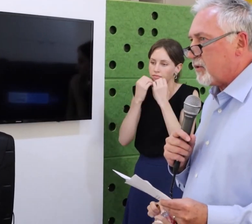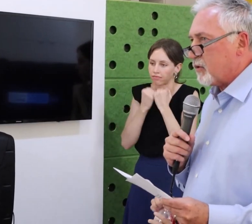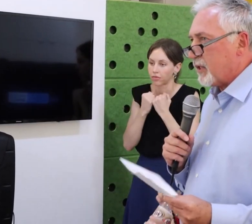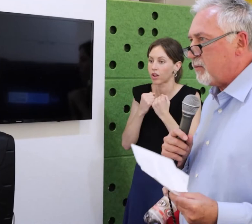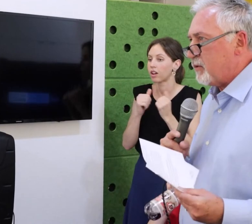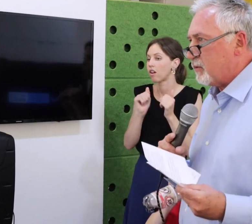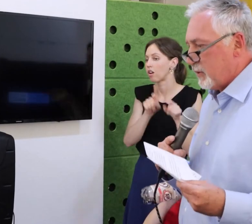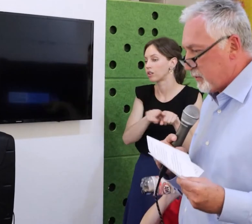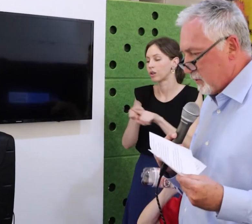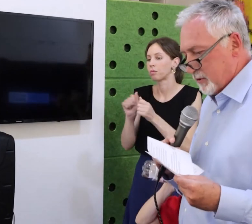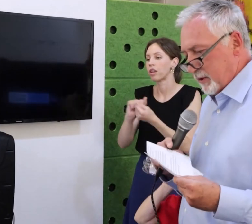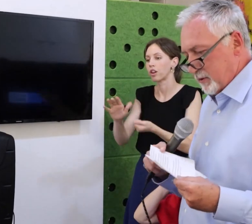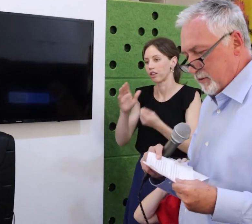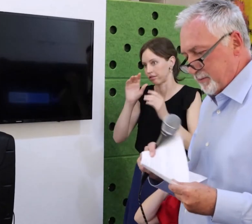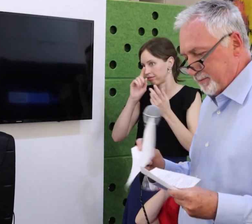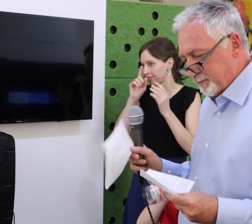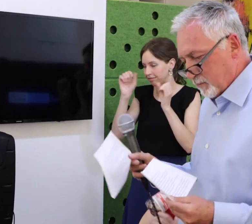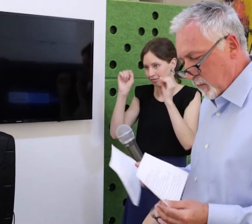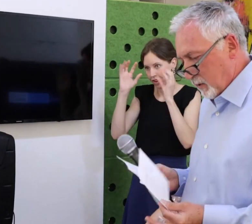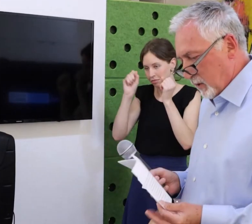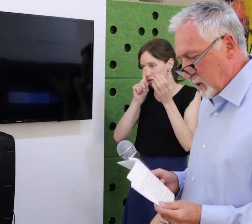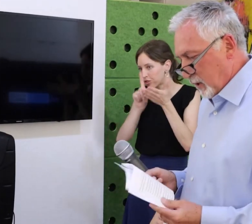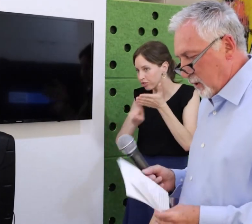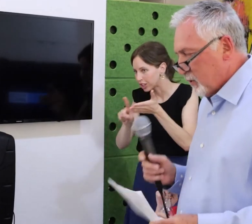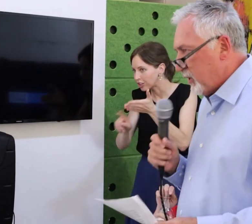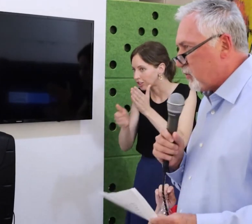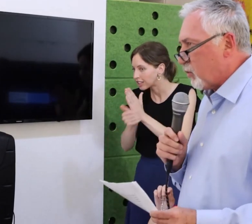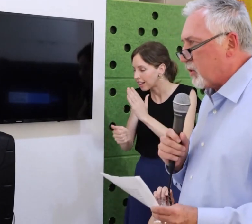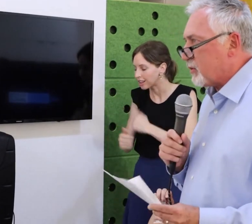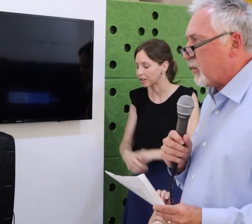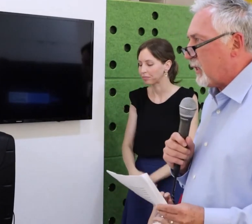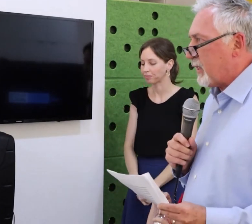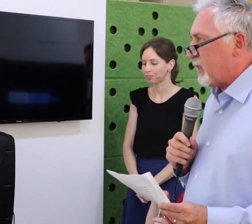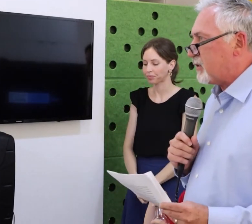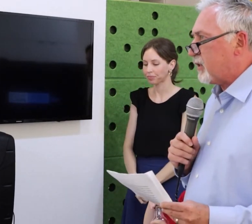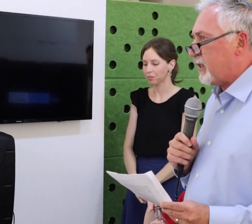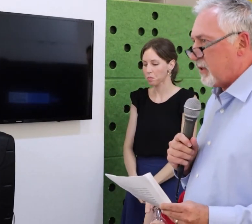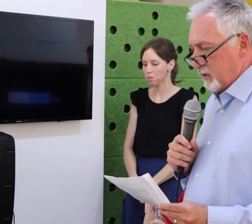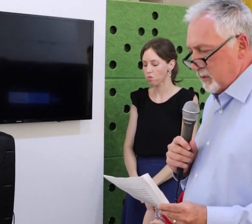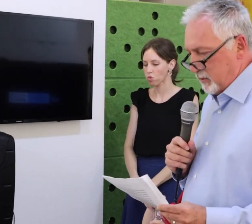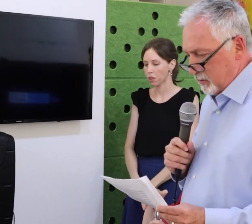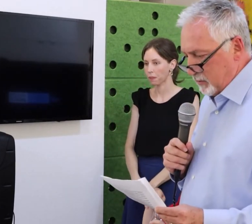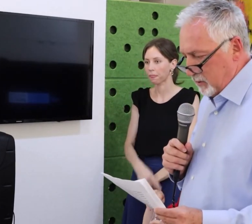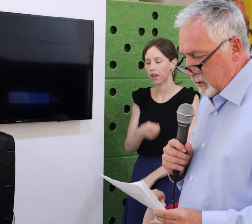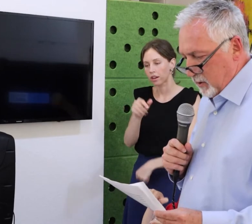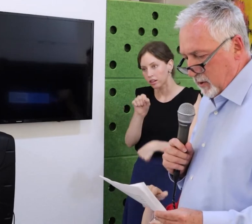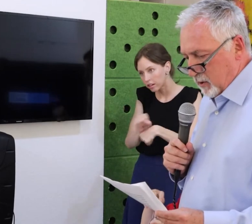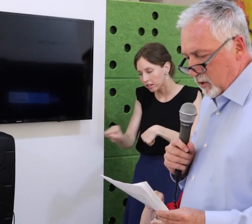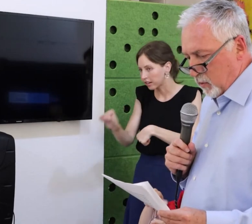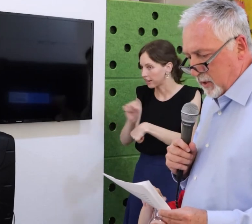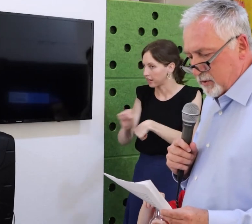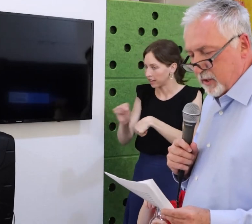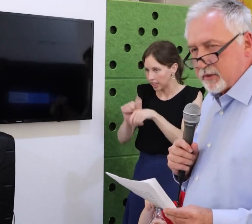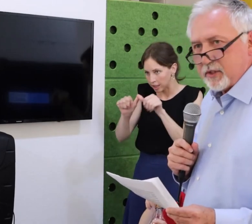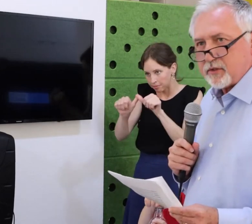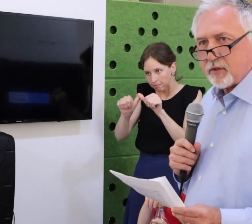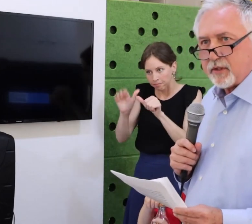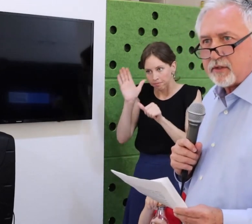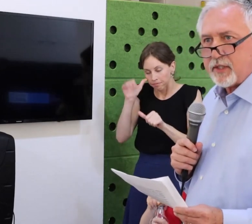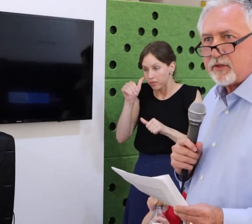And there were many other contributions to CCDC, but her volunteering and lobbying stand out.